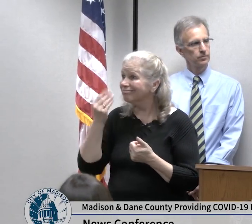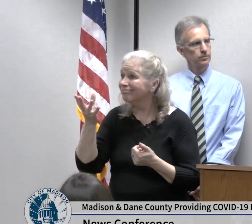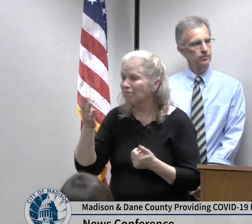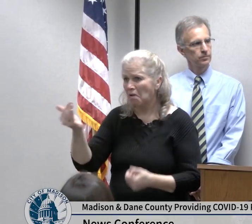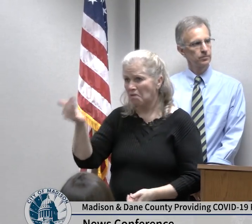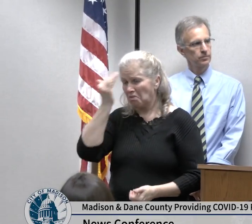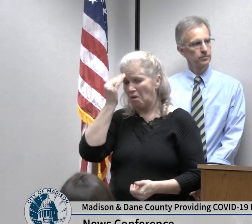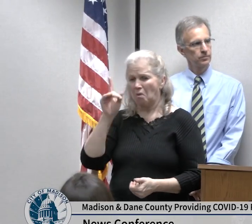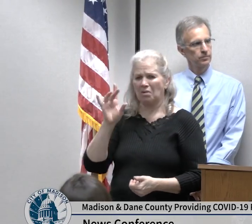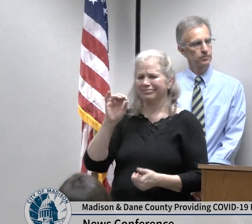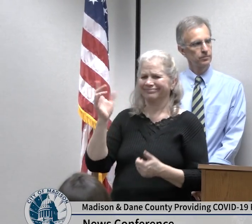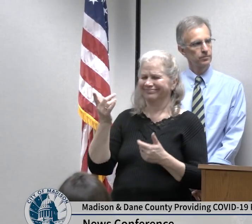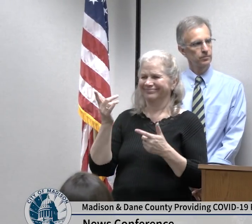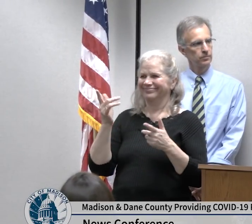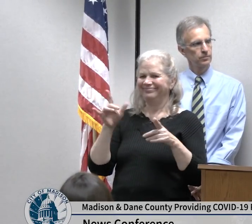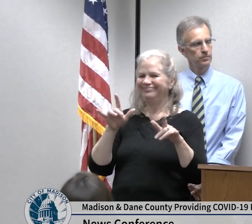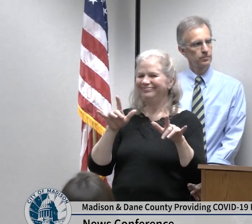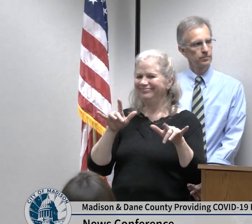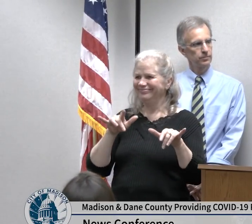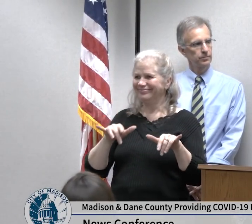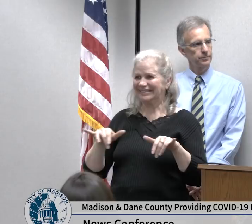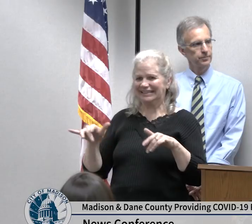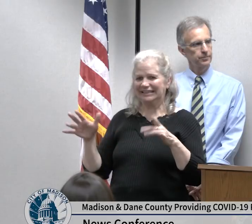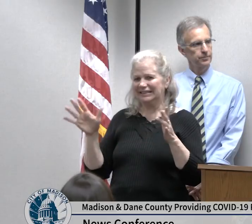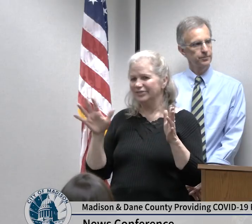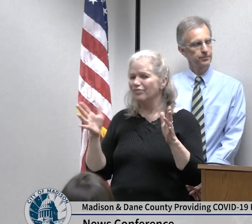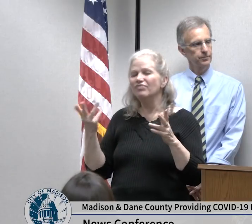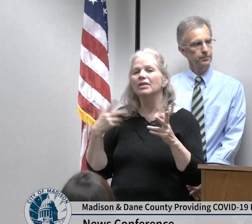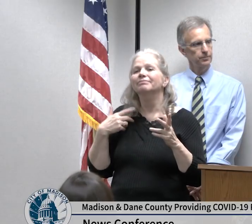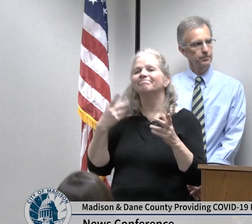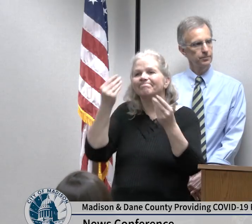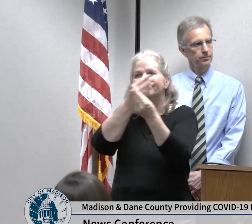universal but the precautions are that we recommend that we start making